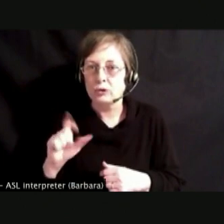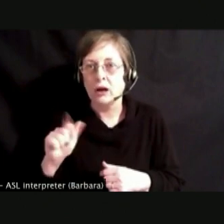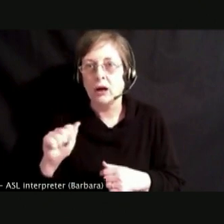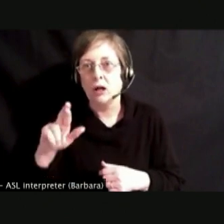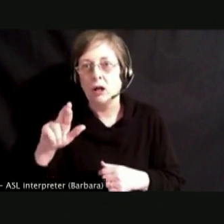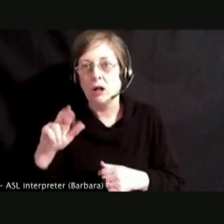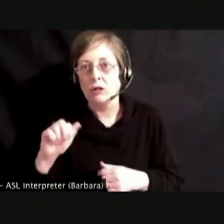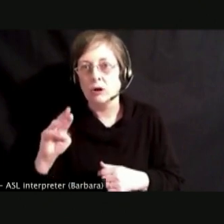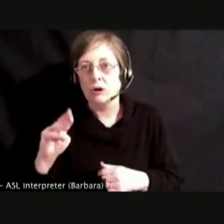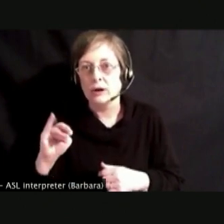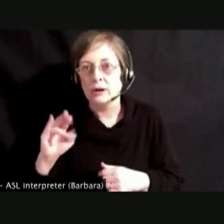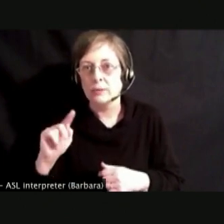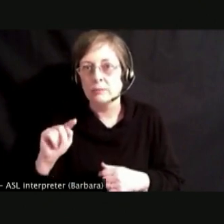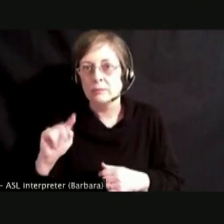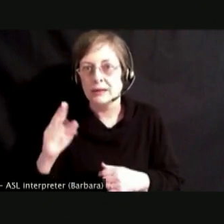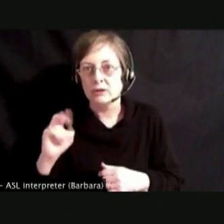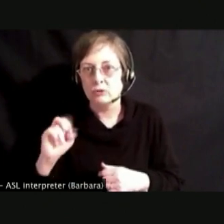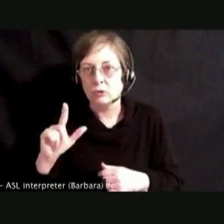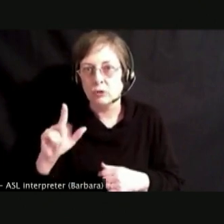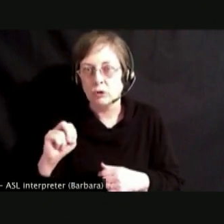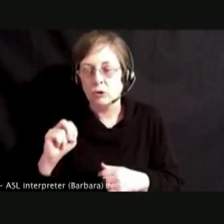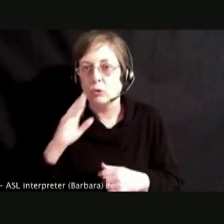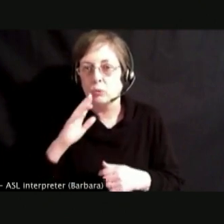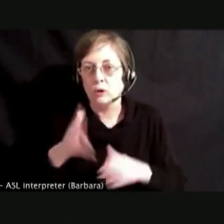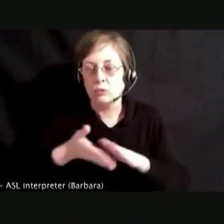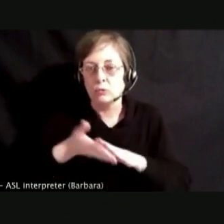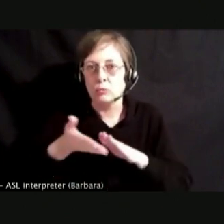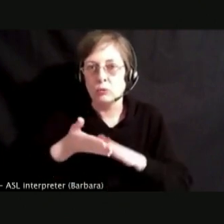WE WILL HAVE ALL OUR PANELISTS COME AND TURN ON YOUR CAMERAS.